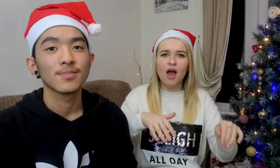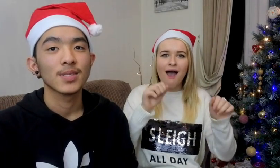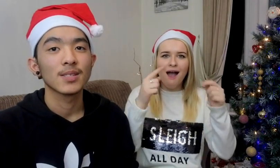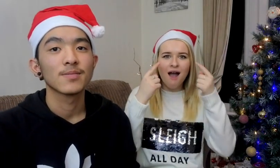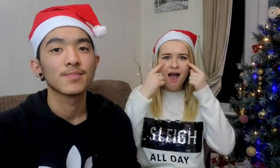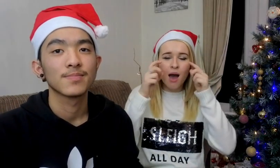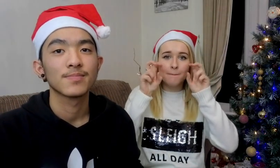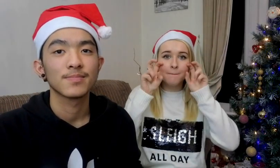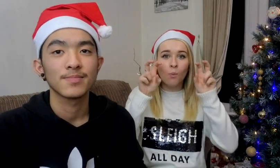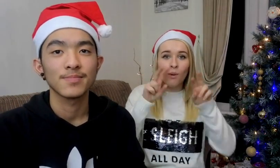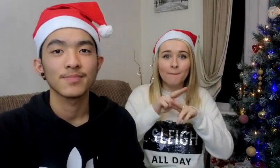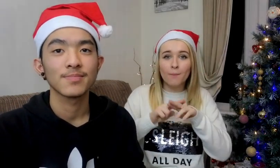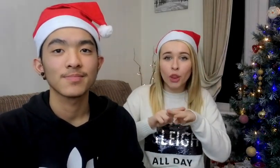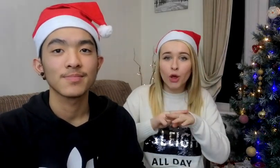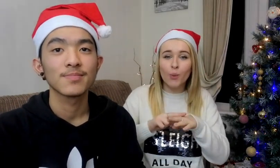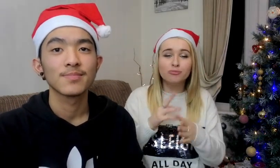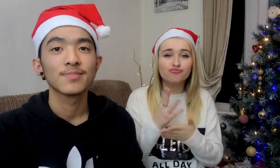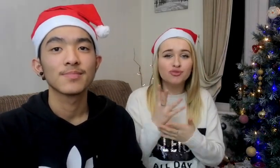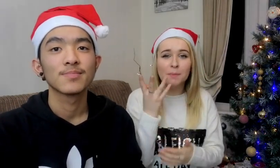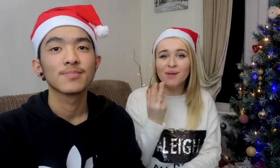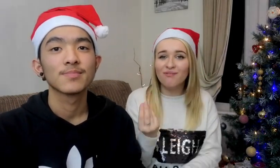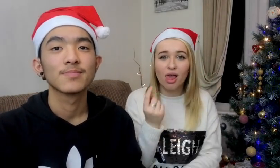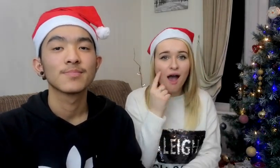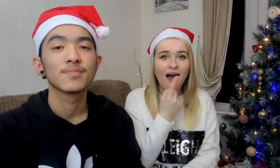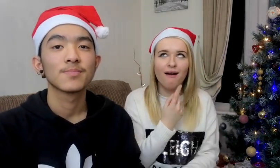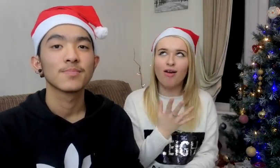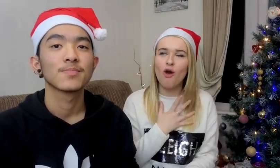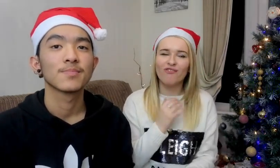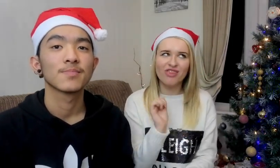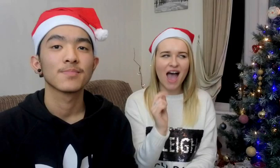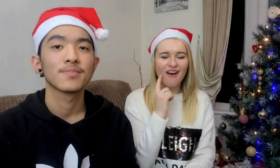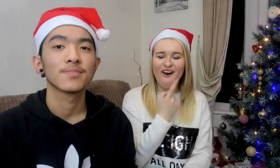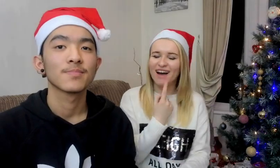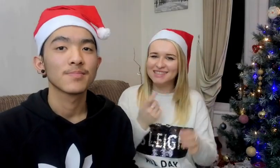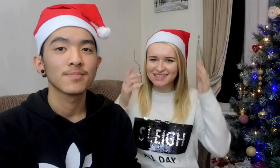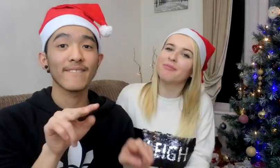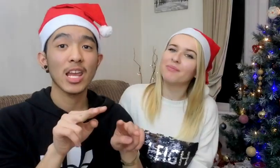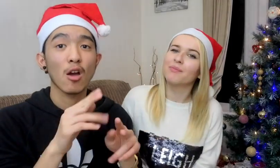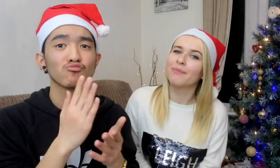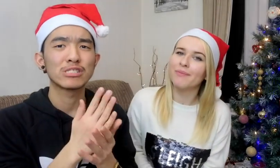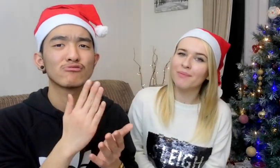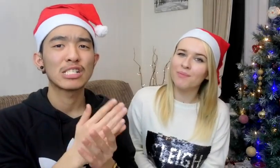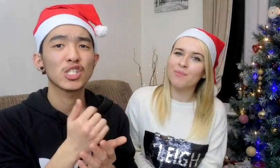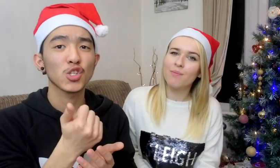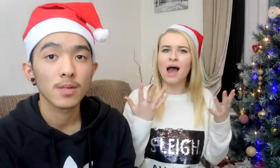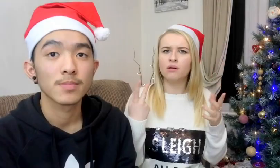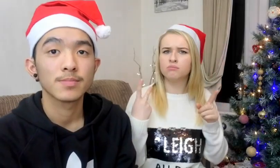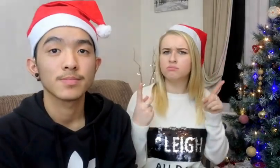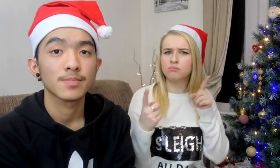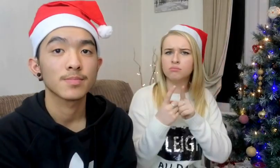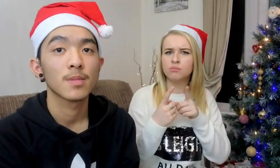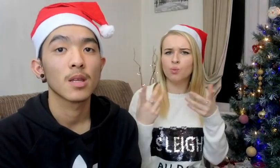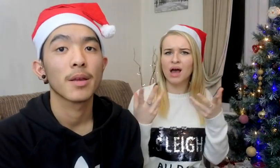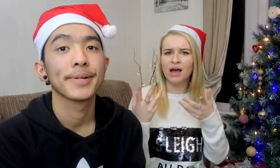Their eyes are really bold, blue and bright Really beautiful eyes! I love their eyes! His videos are really good! Where did we meet?